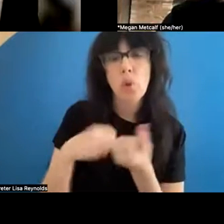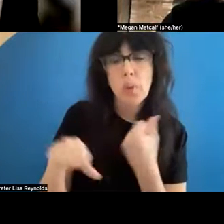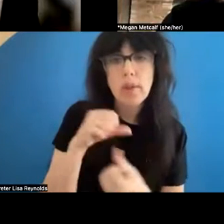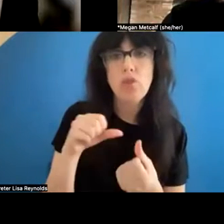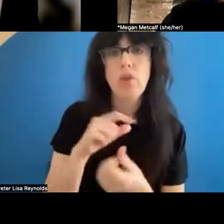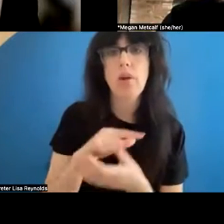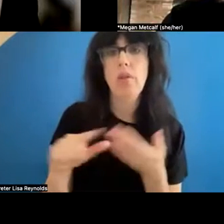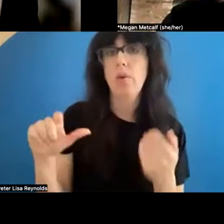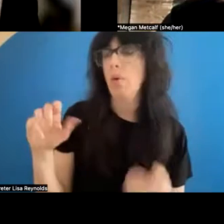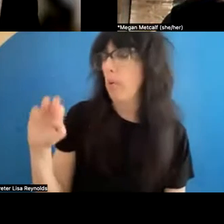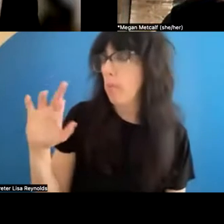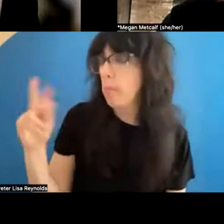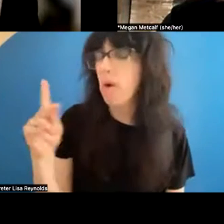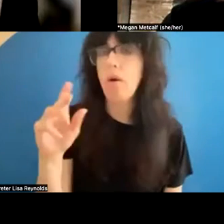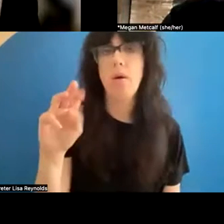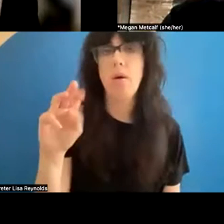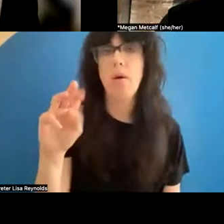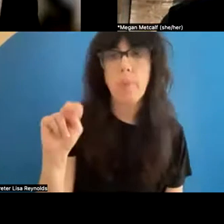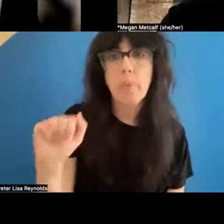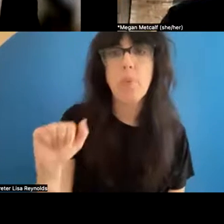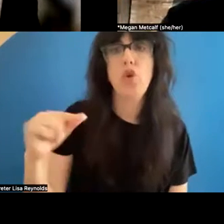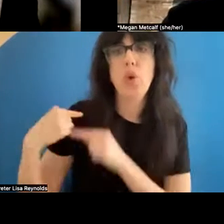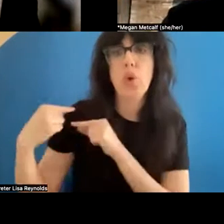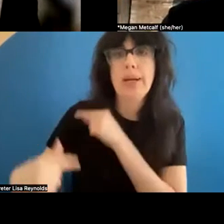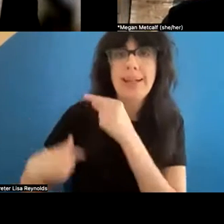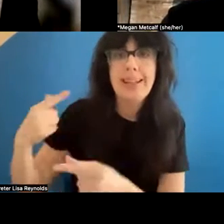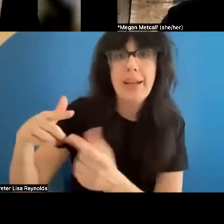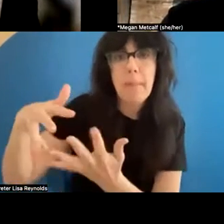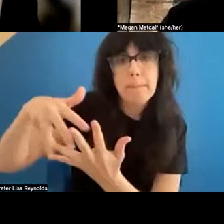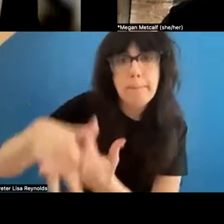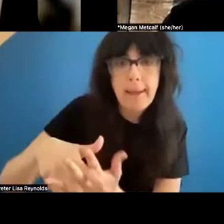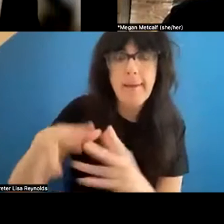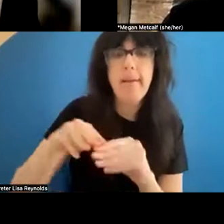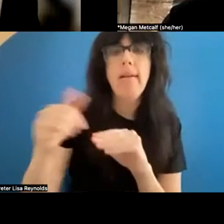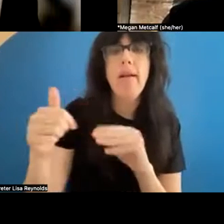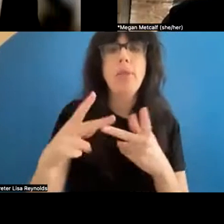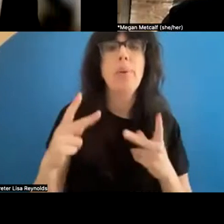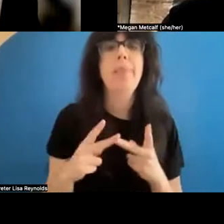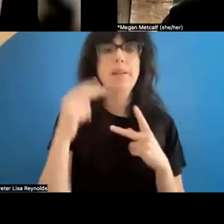, Muna, are embedded within these other places because of that . And it makes me think of just to touch on something you had